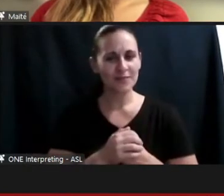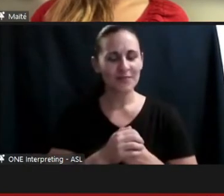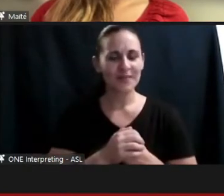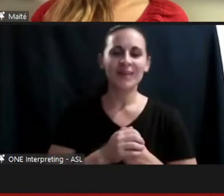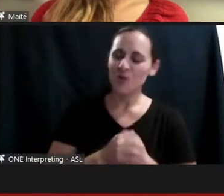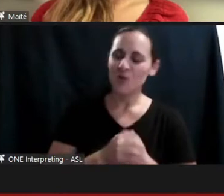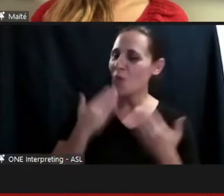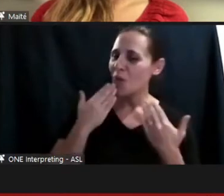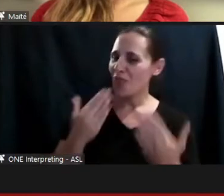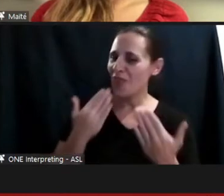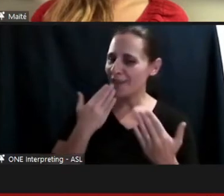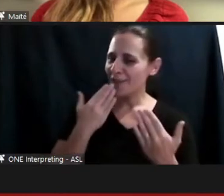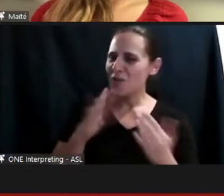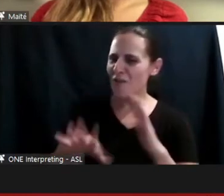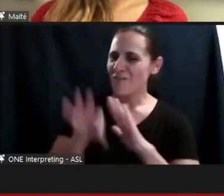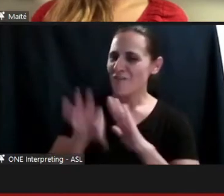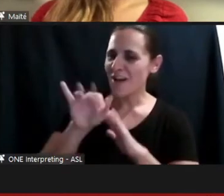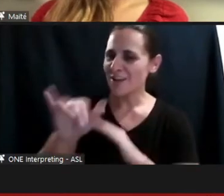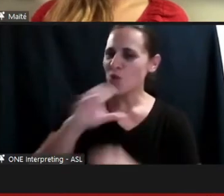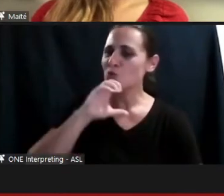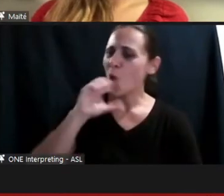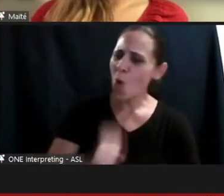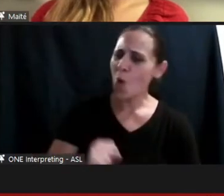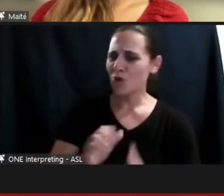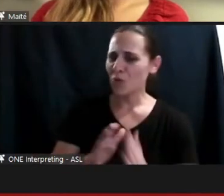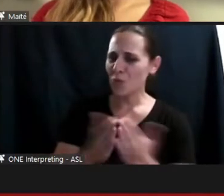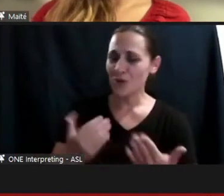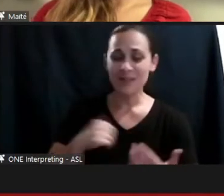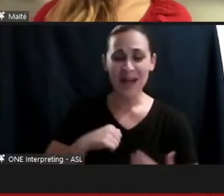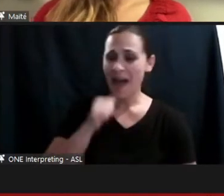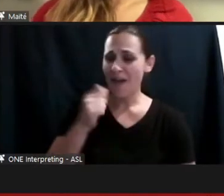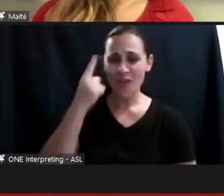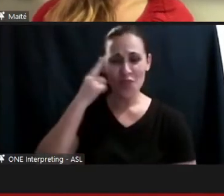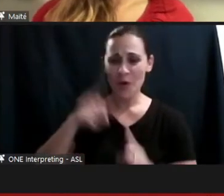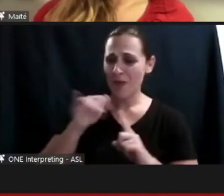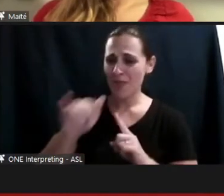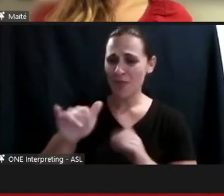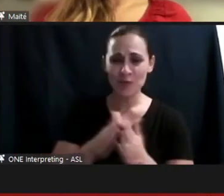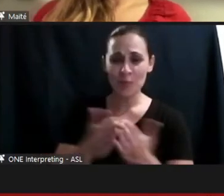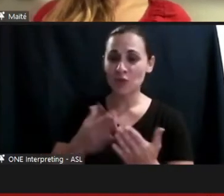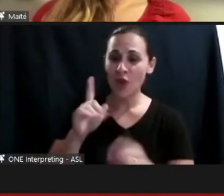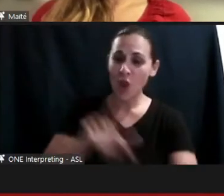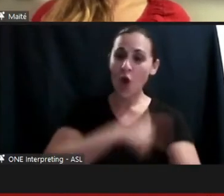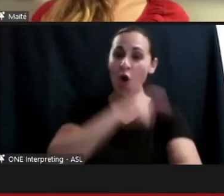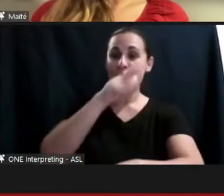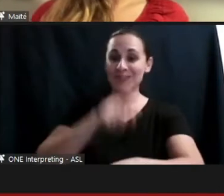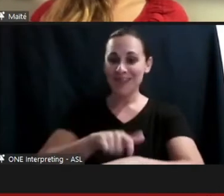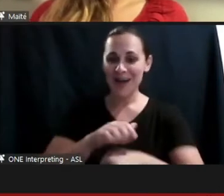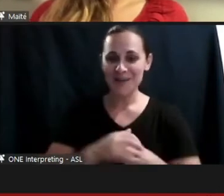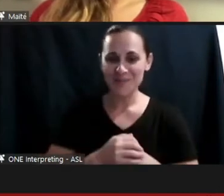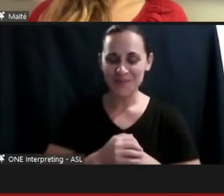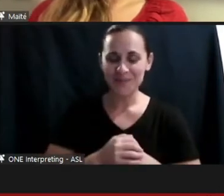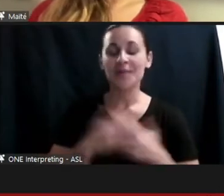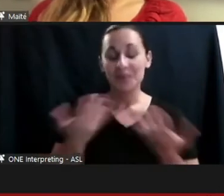up the old books, I haven't thought about those in a while. But yeah those 3 books were